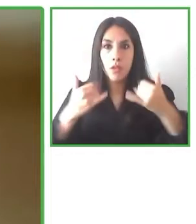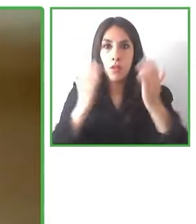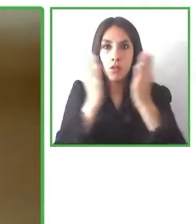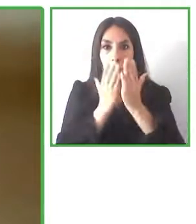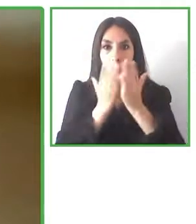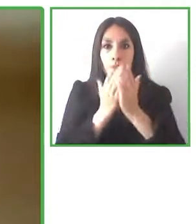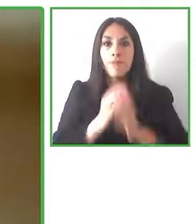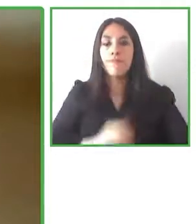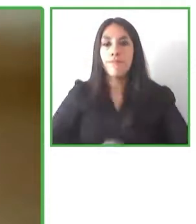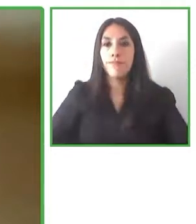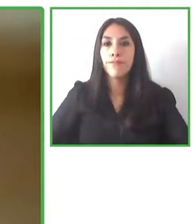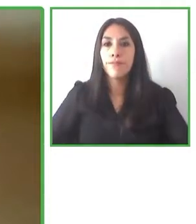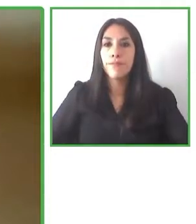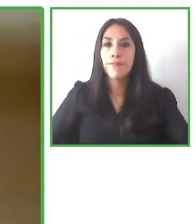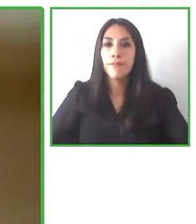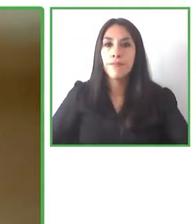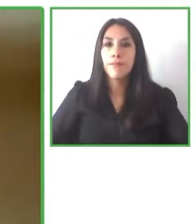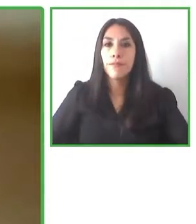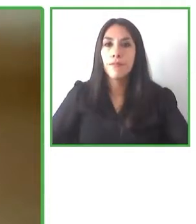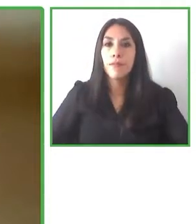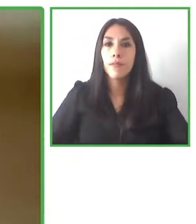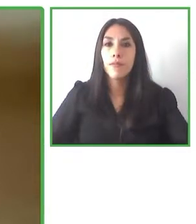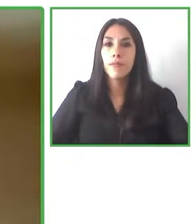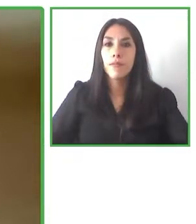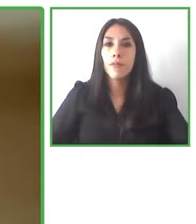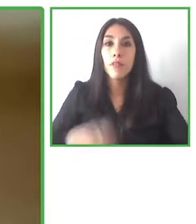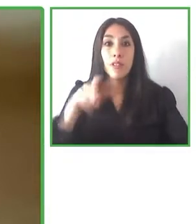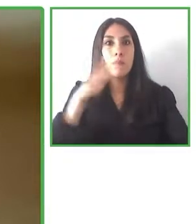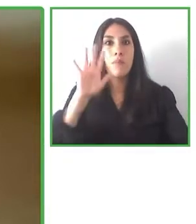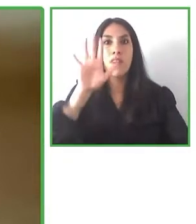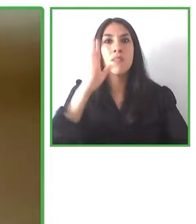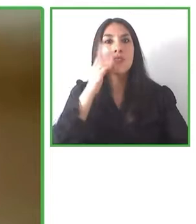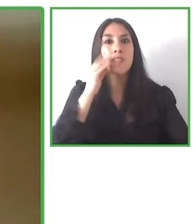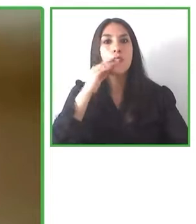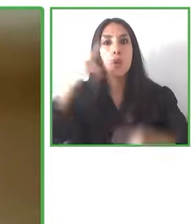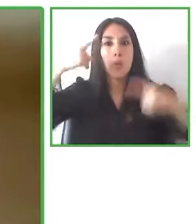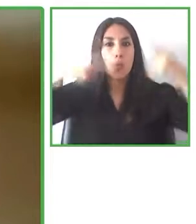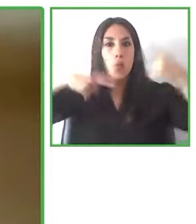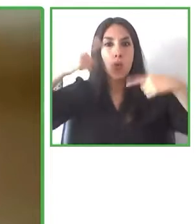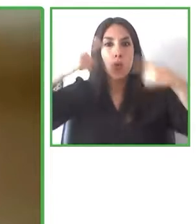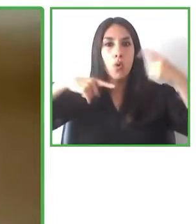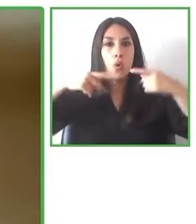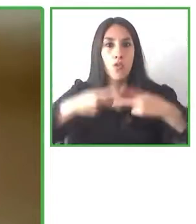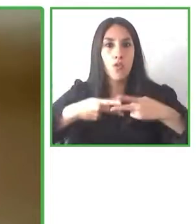director of Fundación CorpArtes, she's got experience in public policies, community and